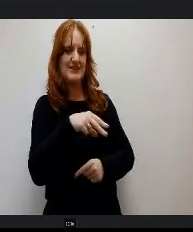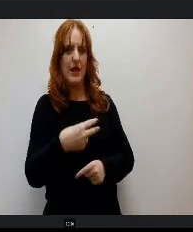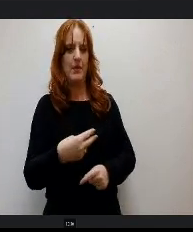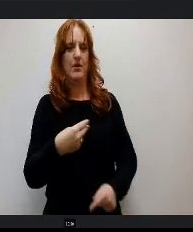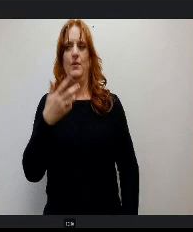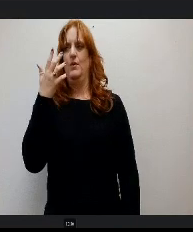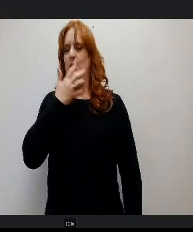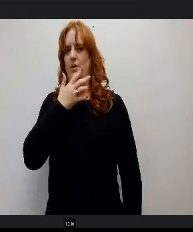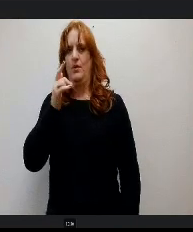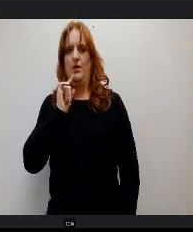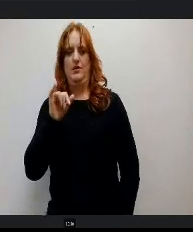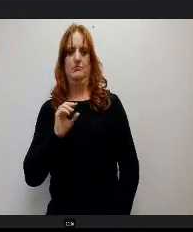enough how impactful this training has been.